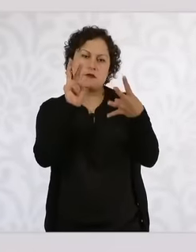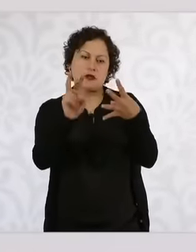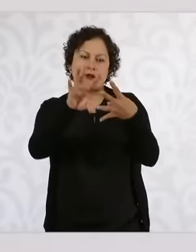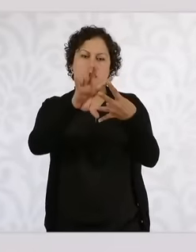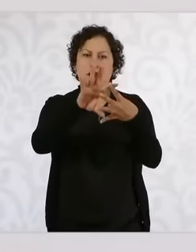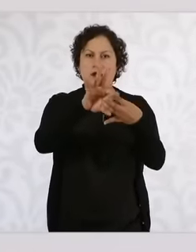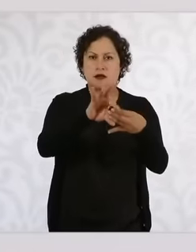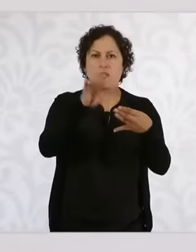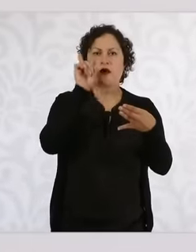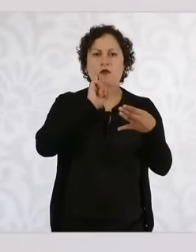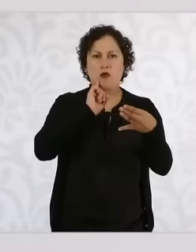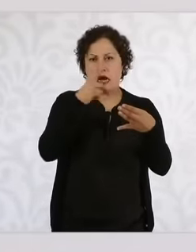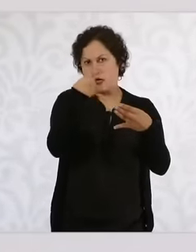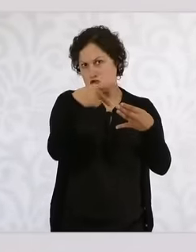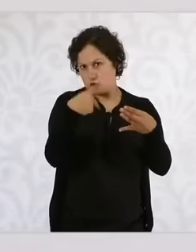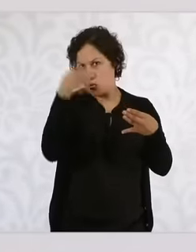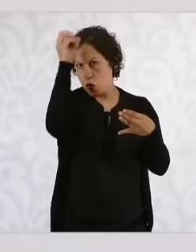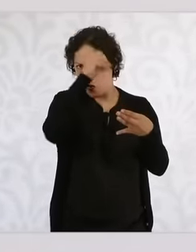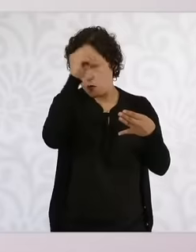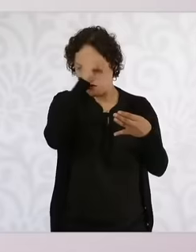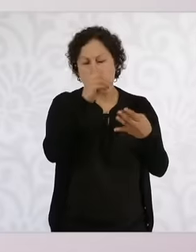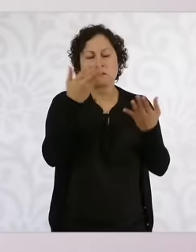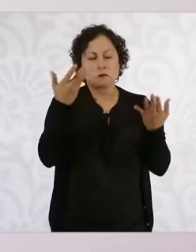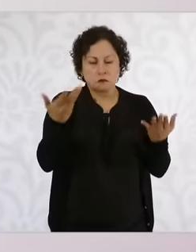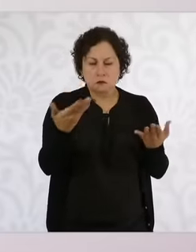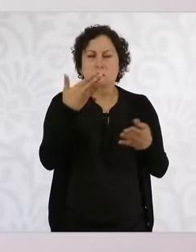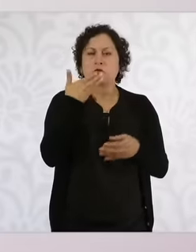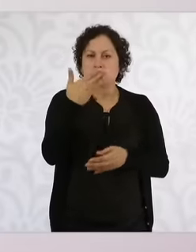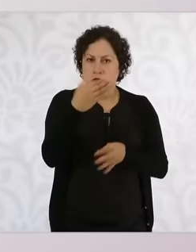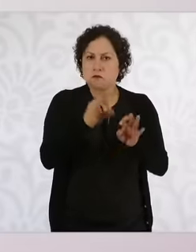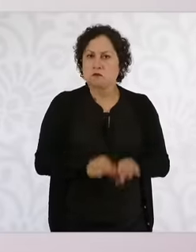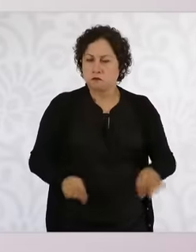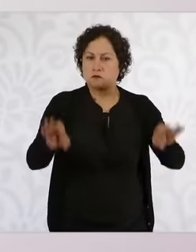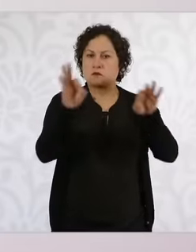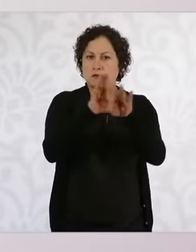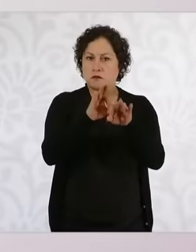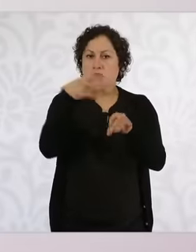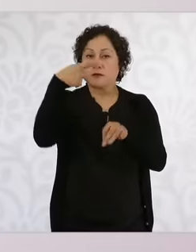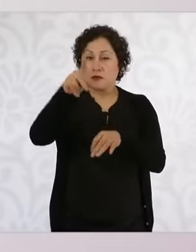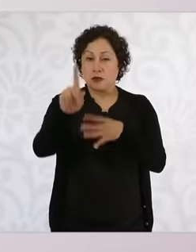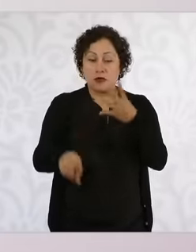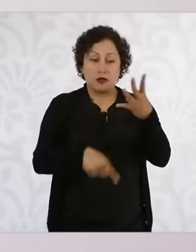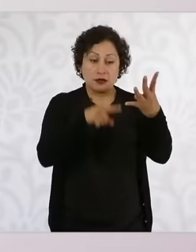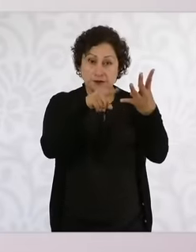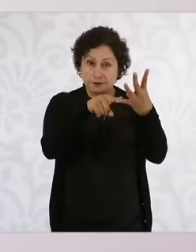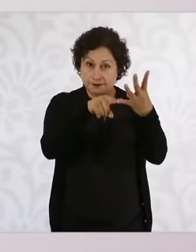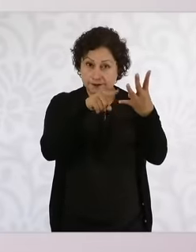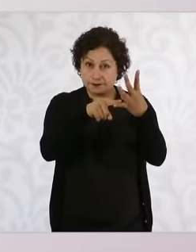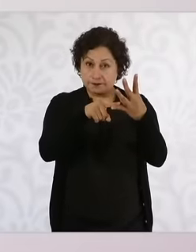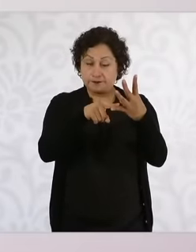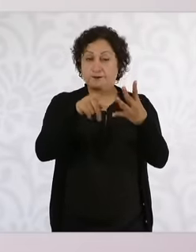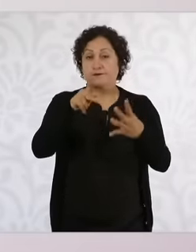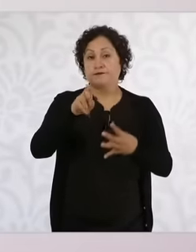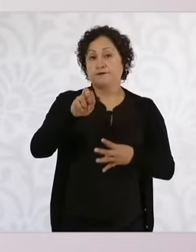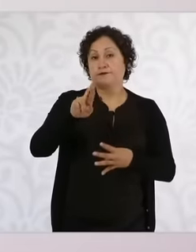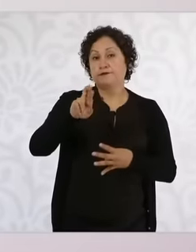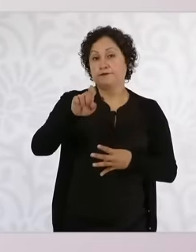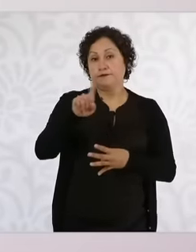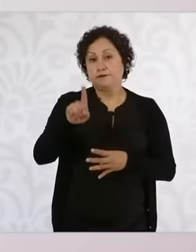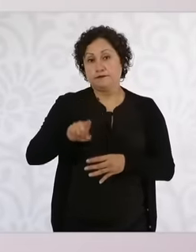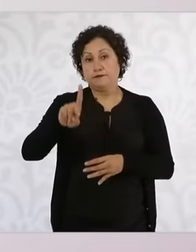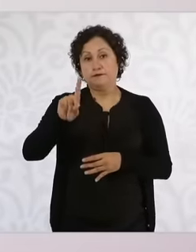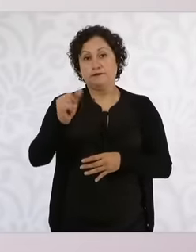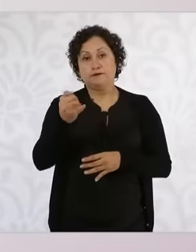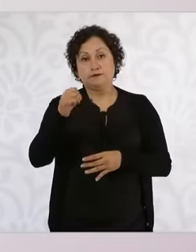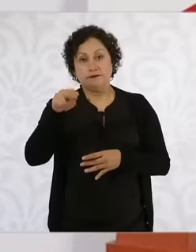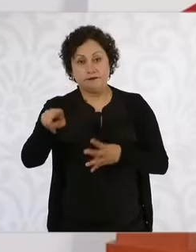also make very important interventions but what Minister Pérez Dayán says is